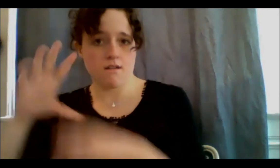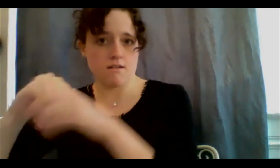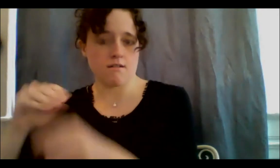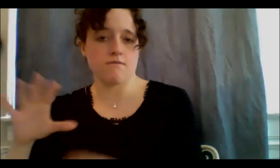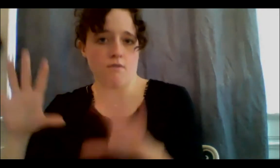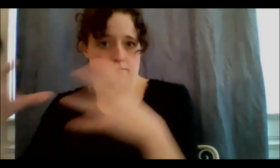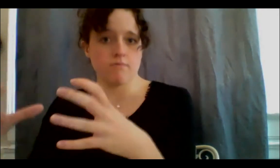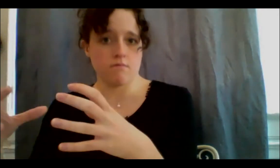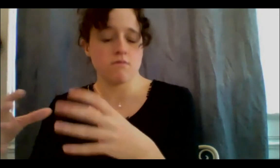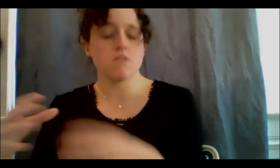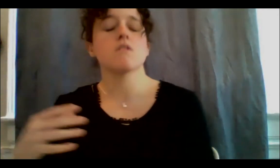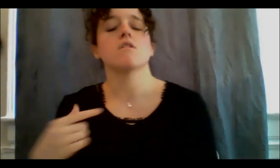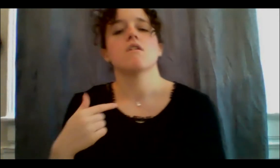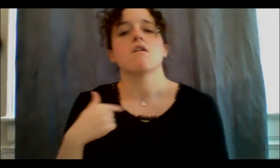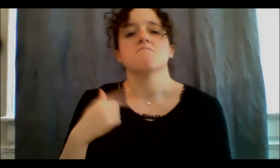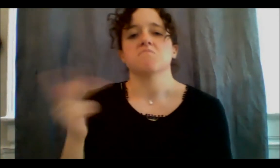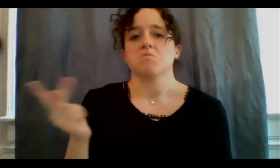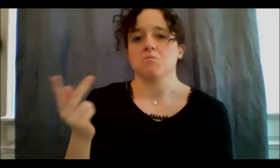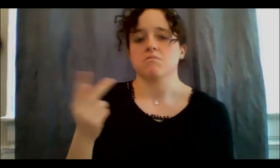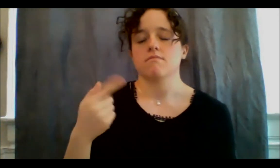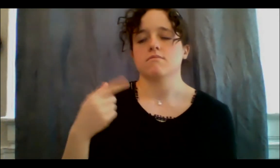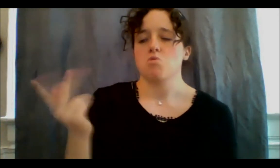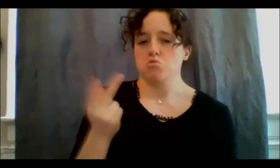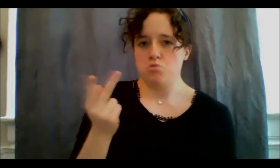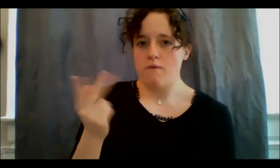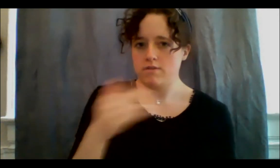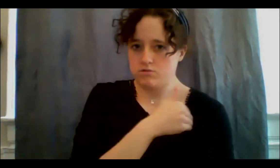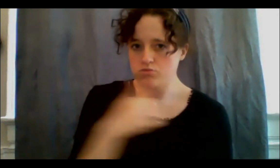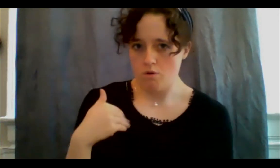for several years at that point, and I had a traditional teacher who was